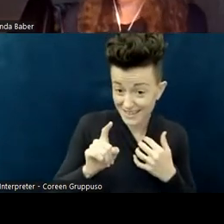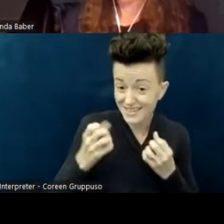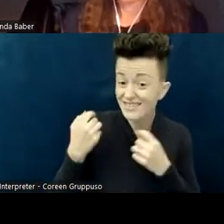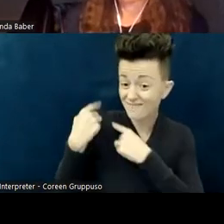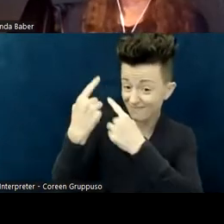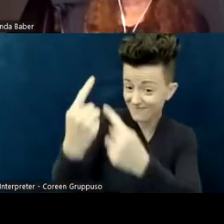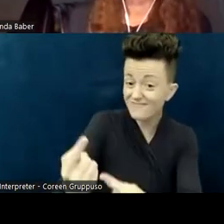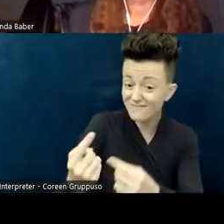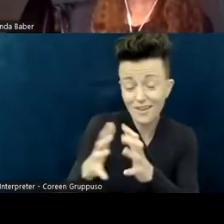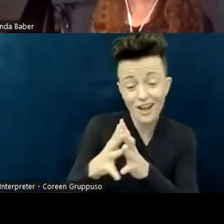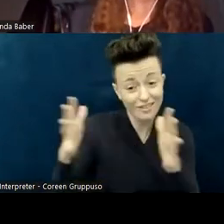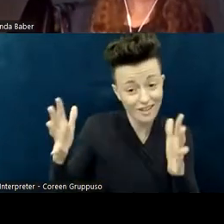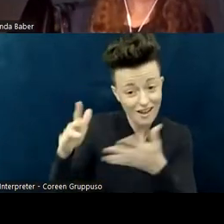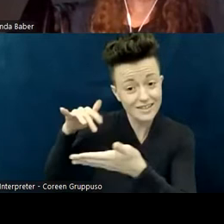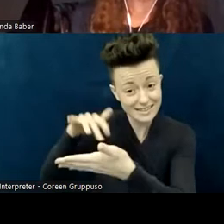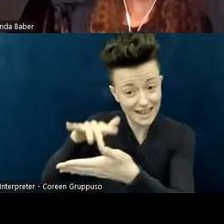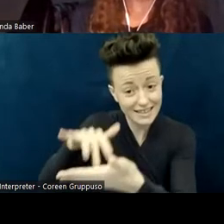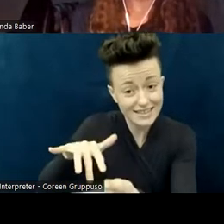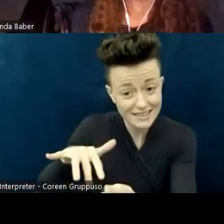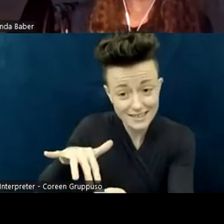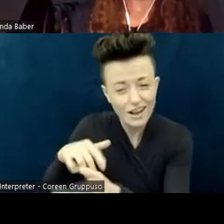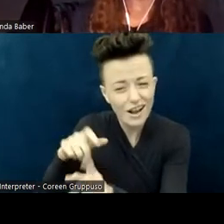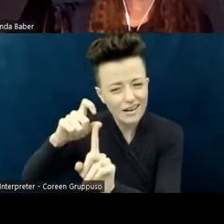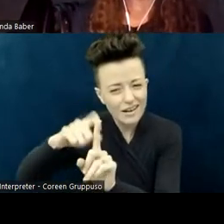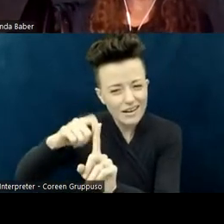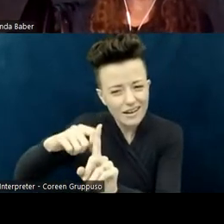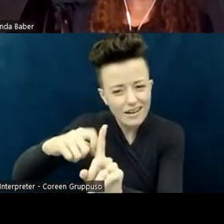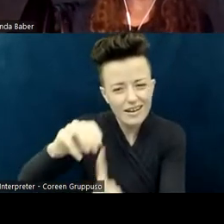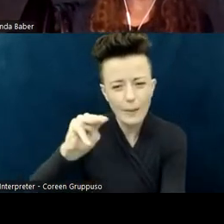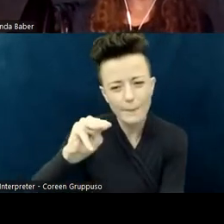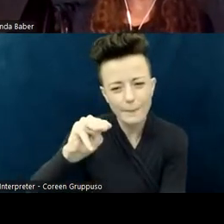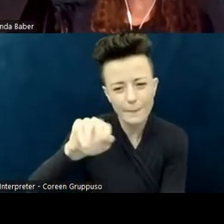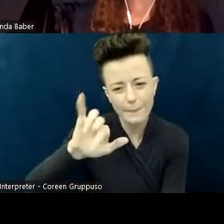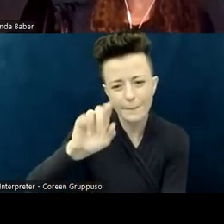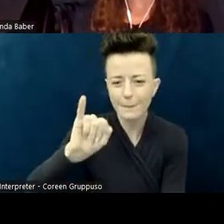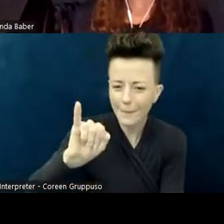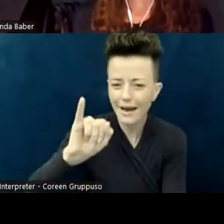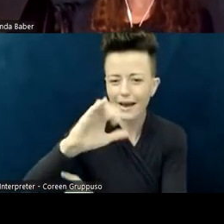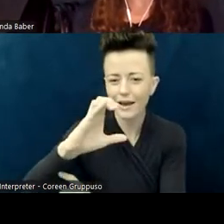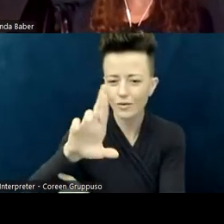and the toolkit goes through all seven of them, the tools; but I'm only gonna highlight two of them—